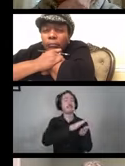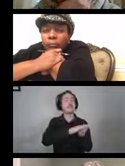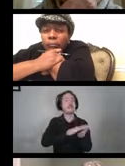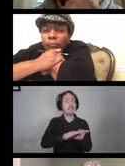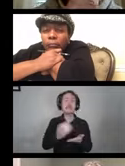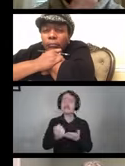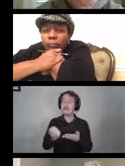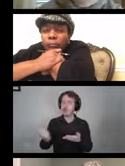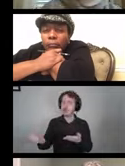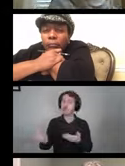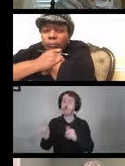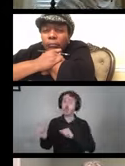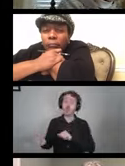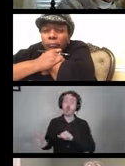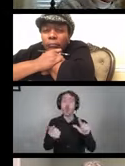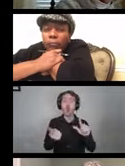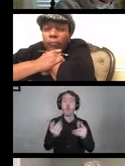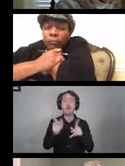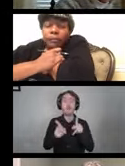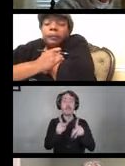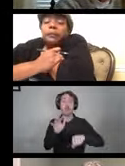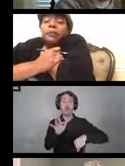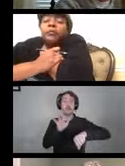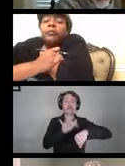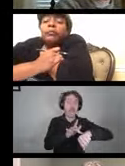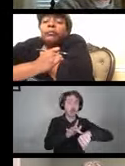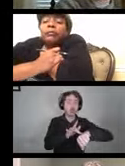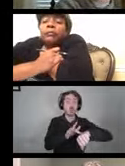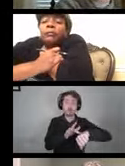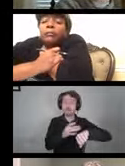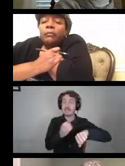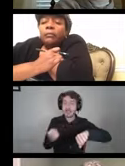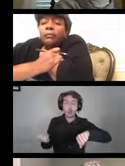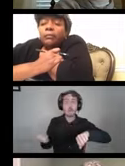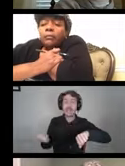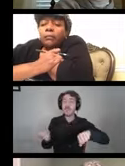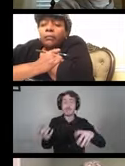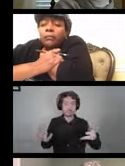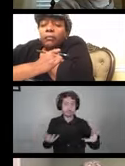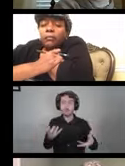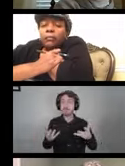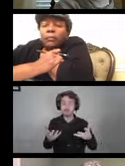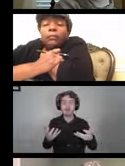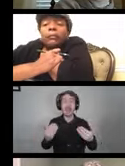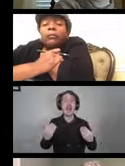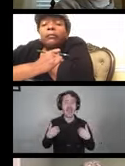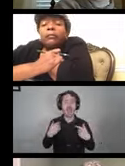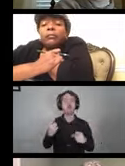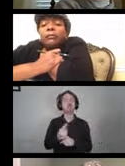All individuals handling devices used by an infected person should have PPE appropriate for handling